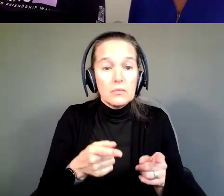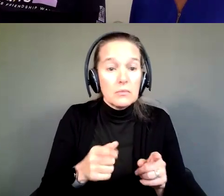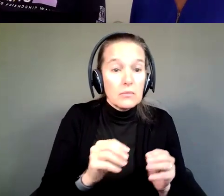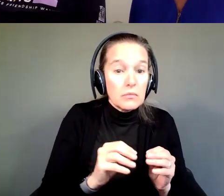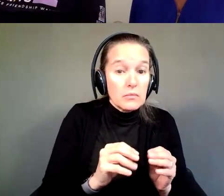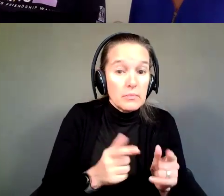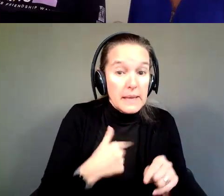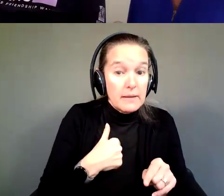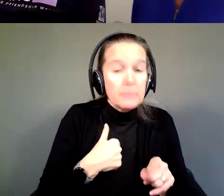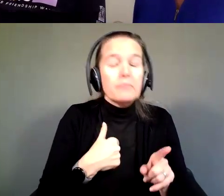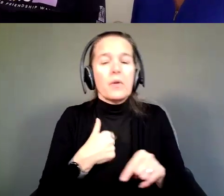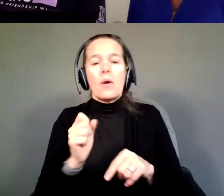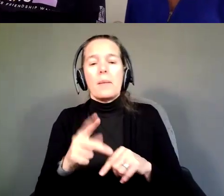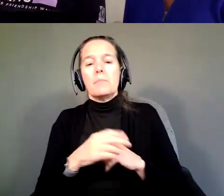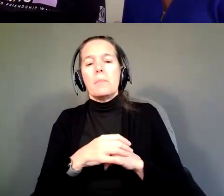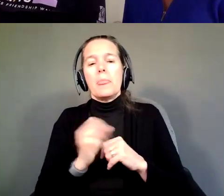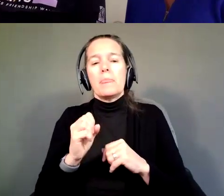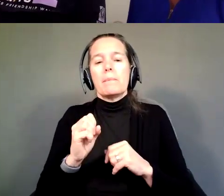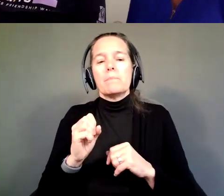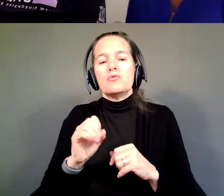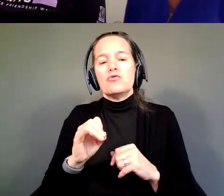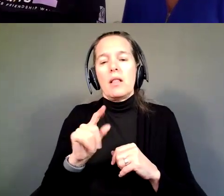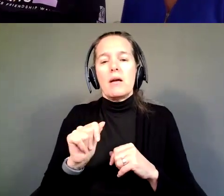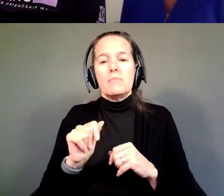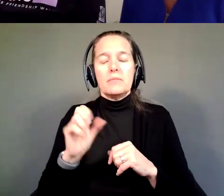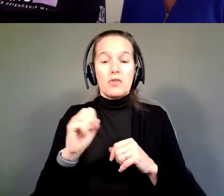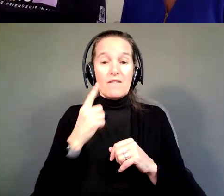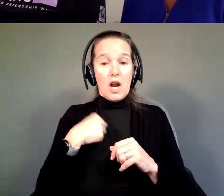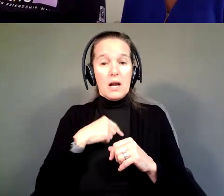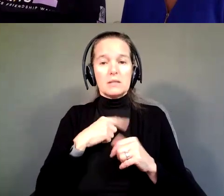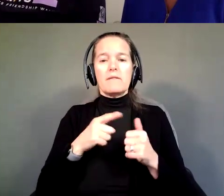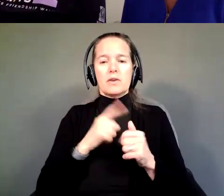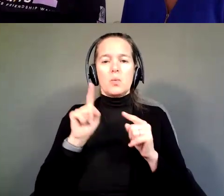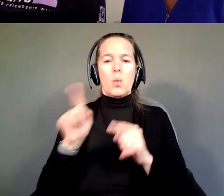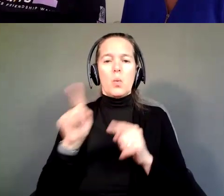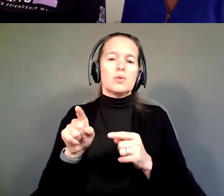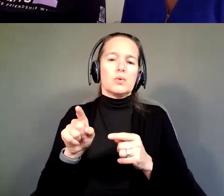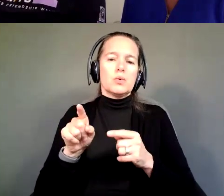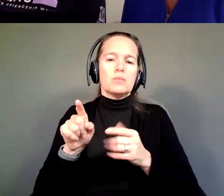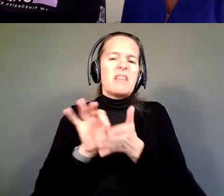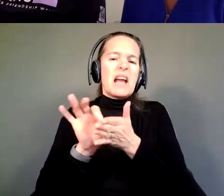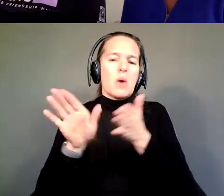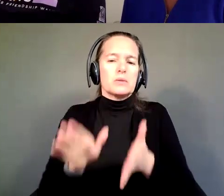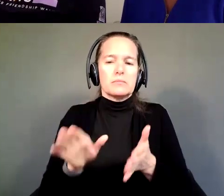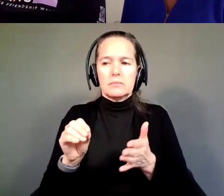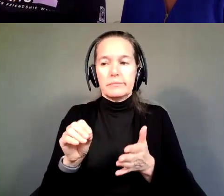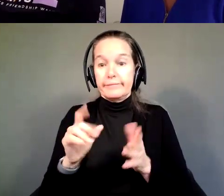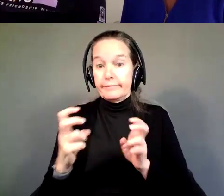For us, we first went to an accountant to say, what kind of a structure do we even want?